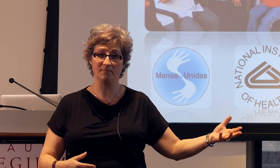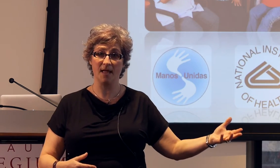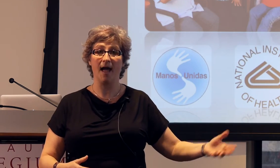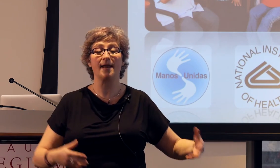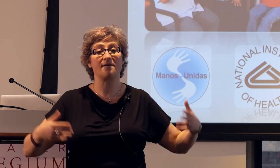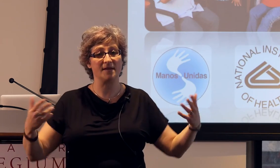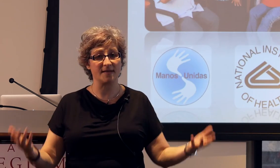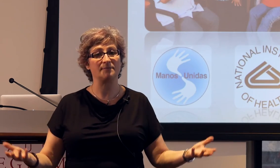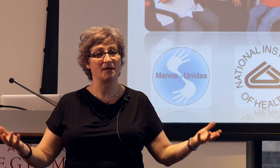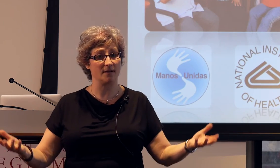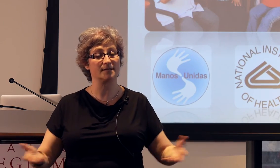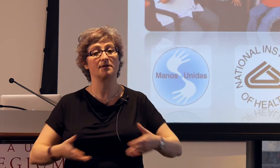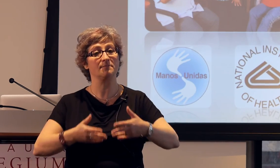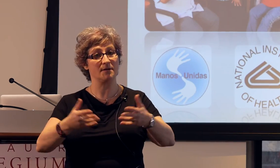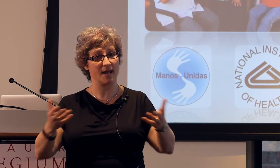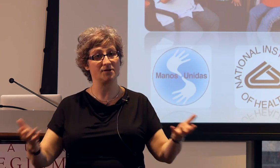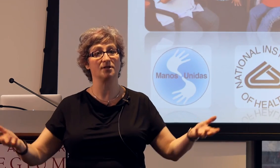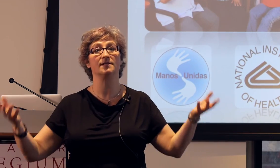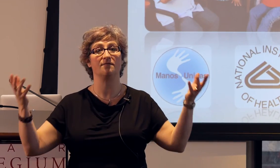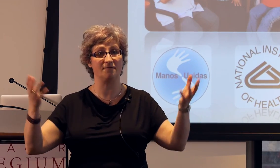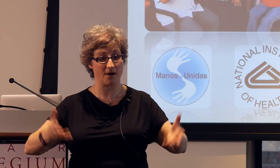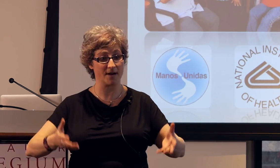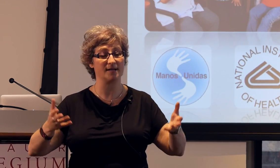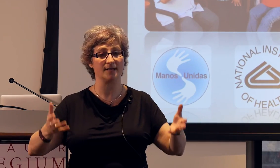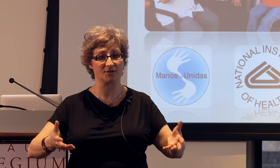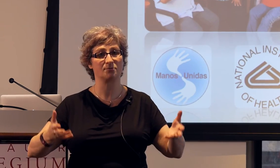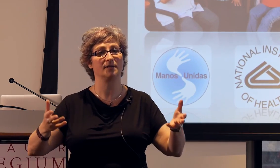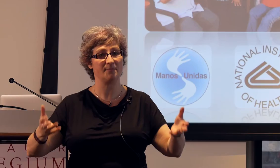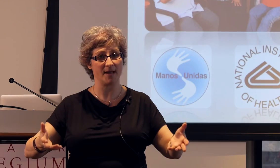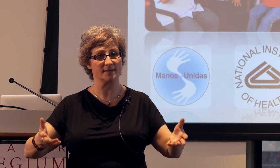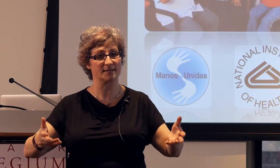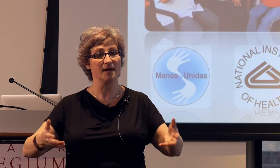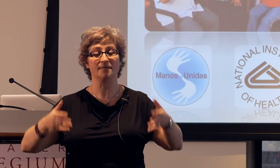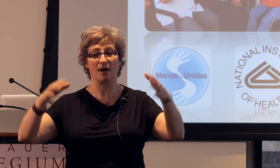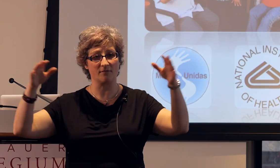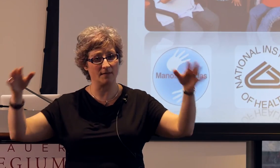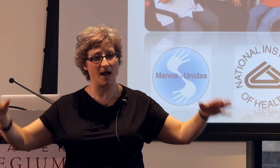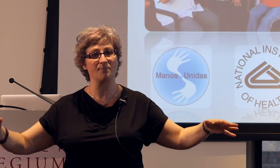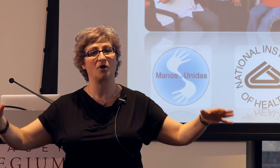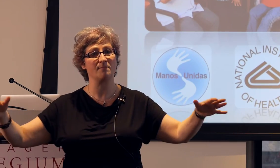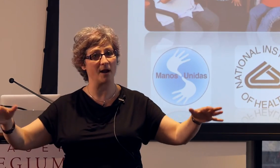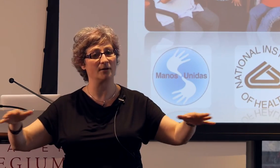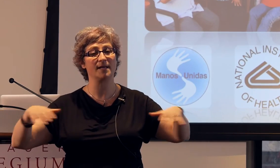and I think that's because their communication is very contextually based, they are relying primarily